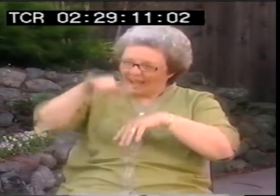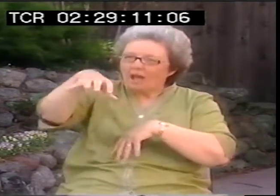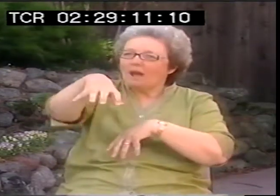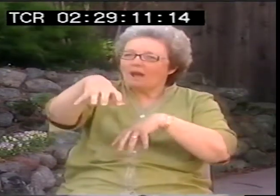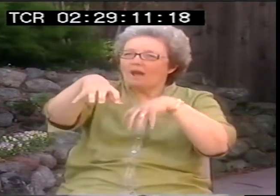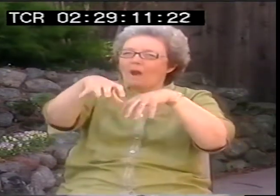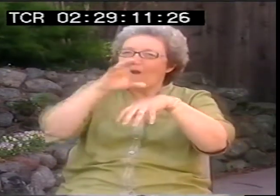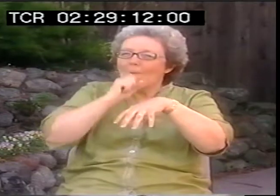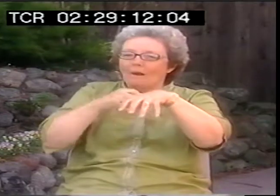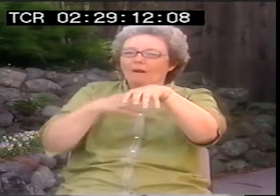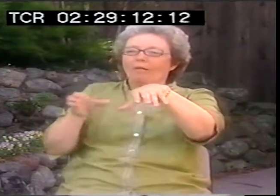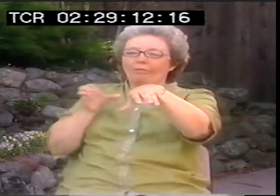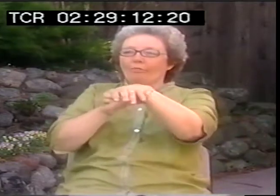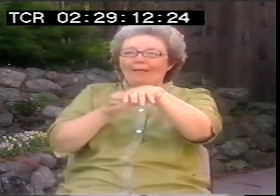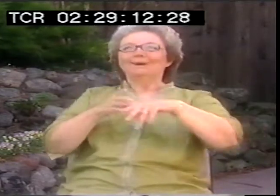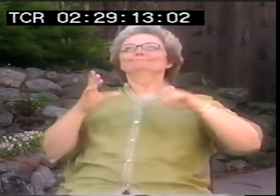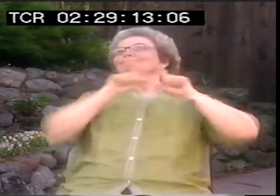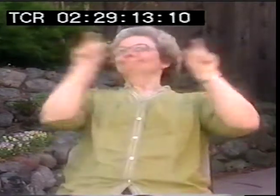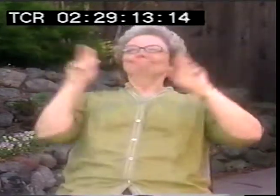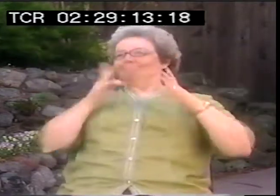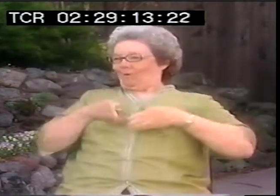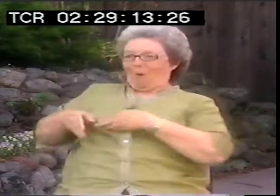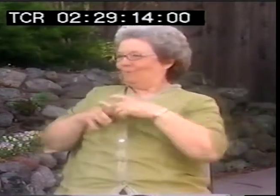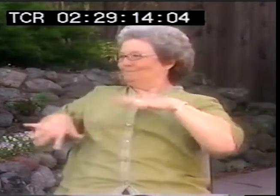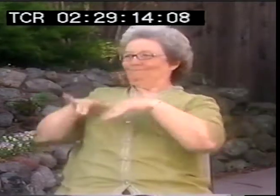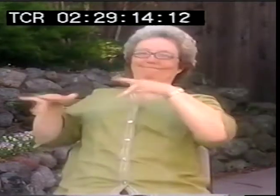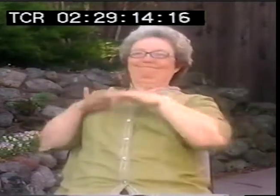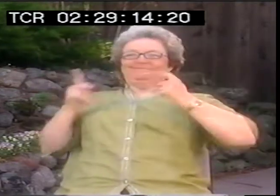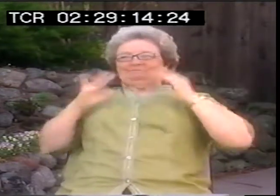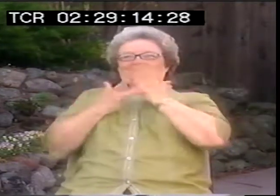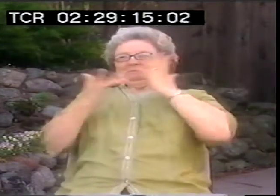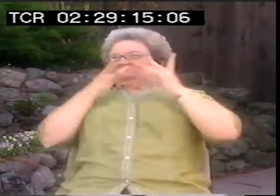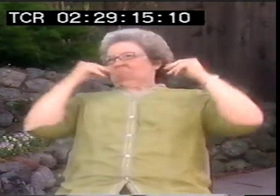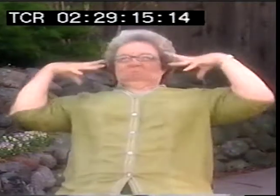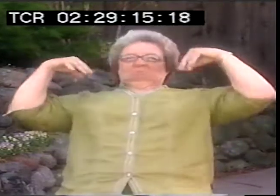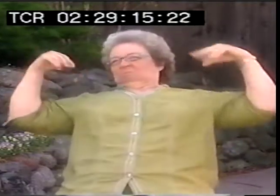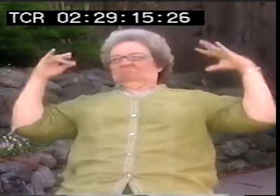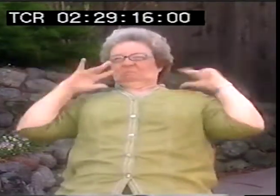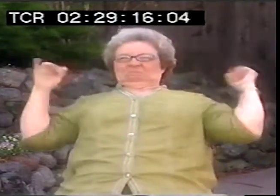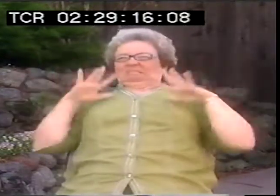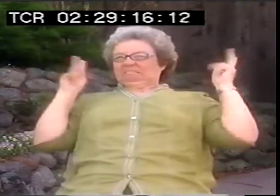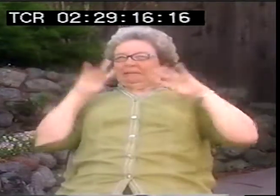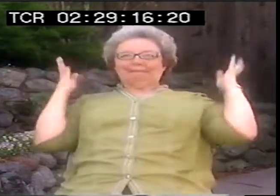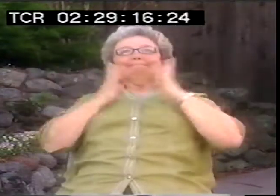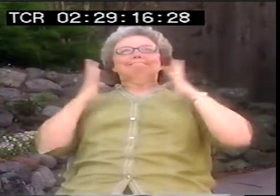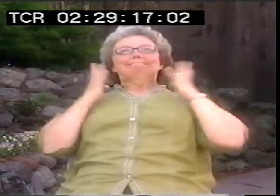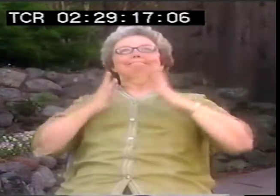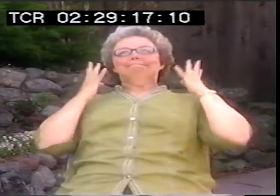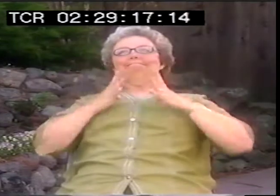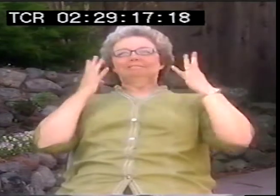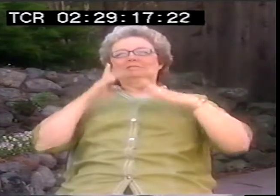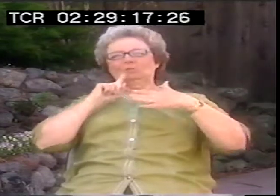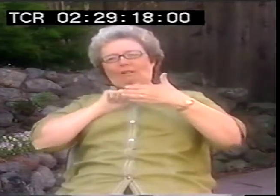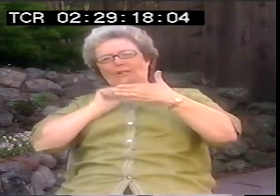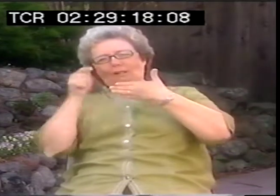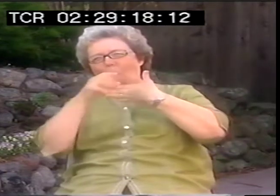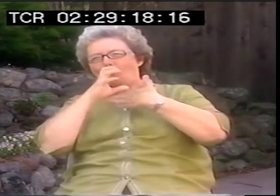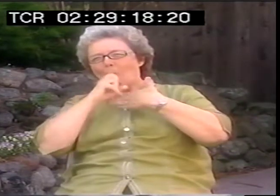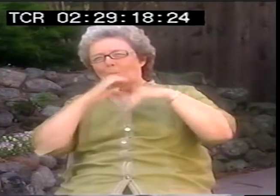an annex that was added on to the original museum. That big fancy place in the front with all the lights